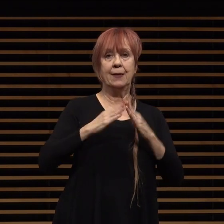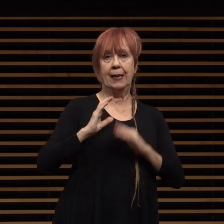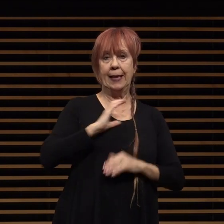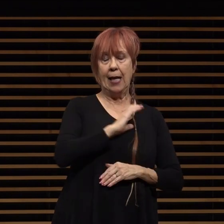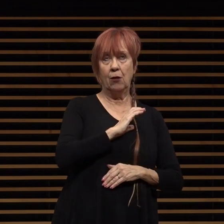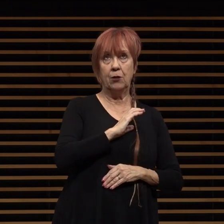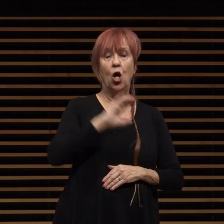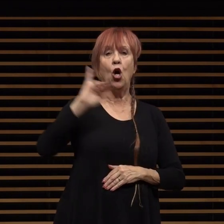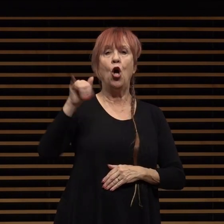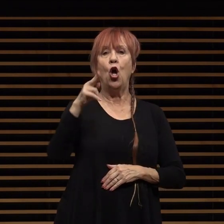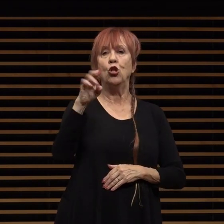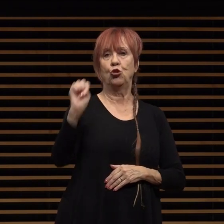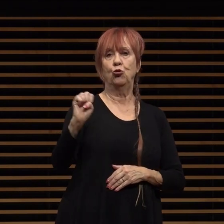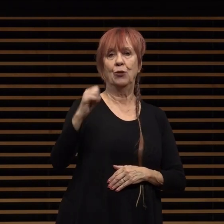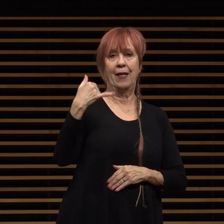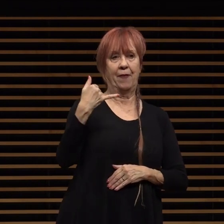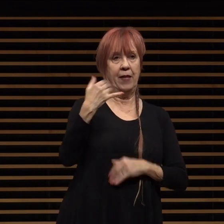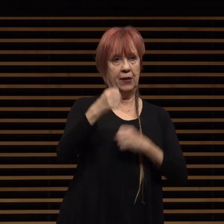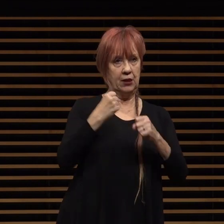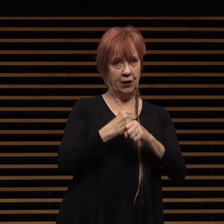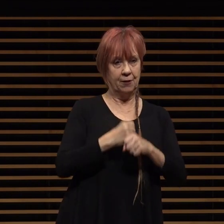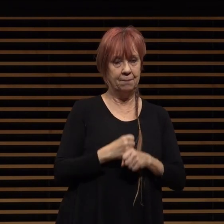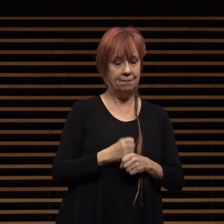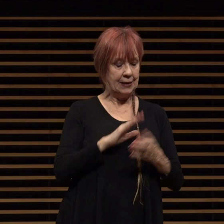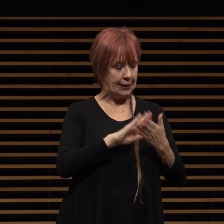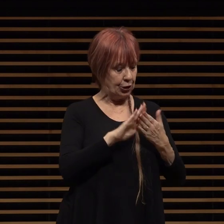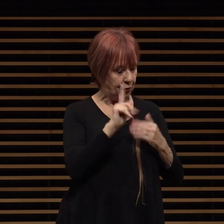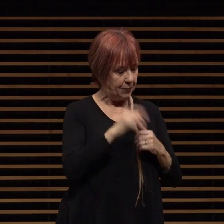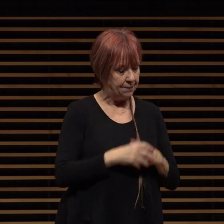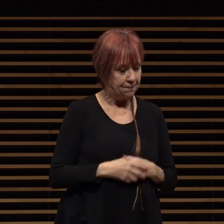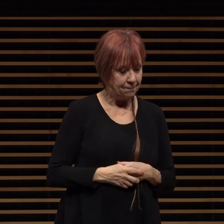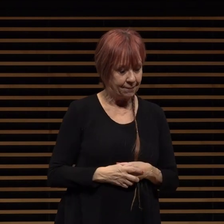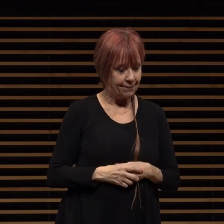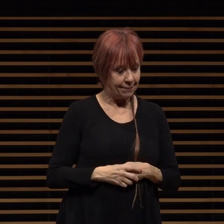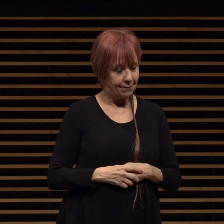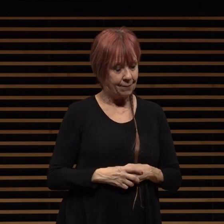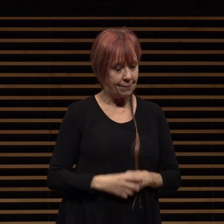in june of this year